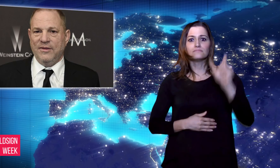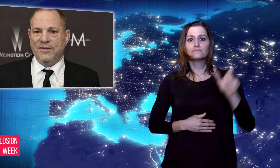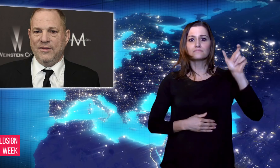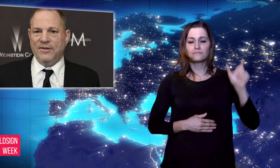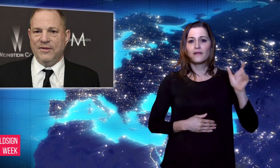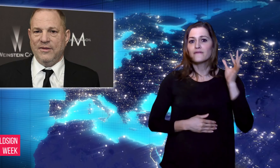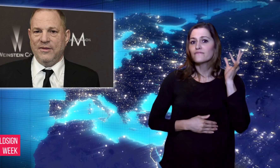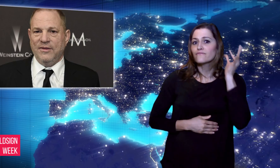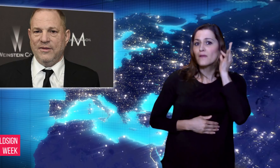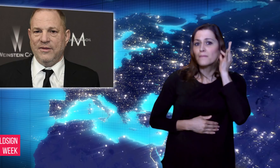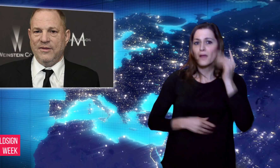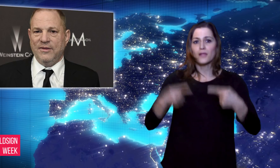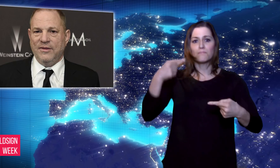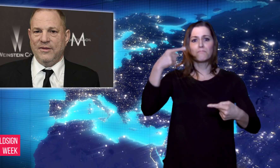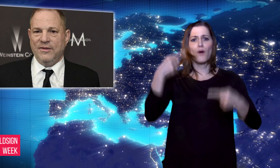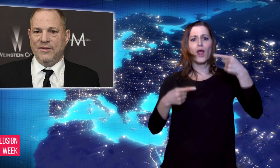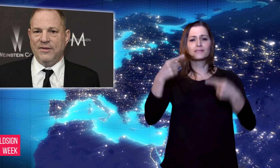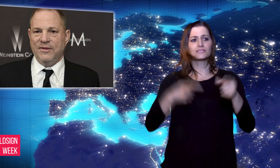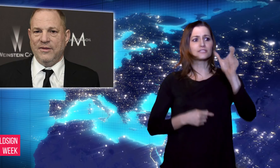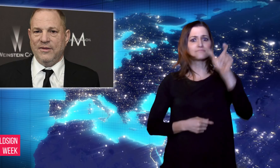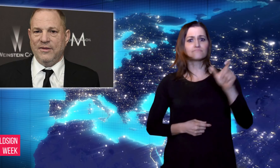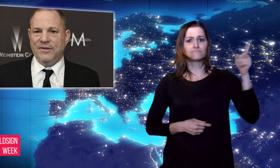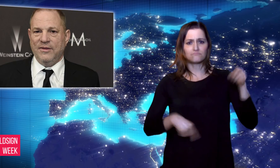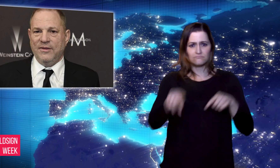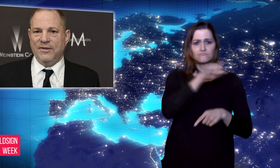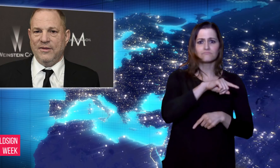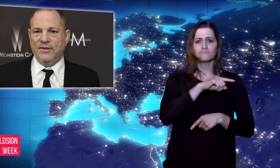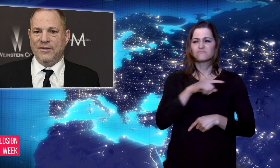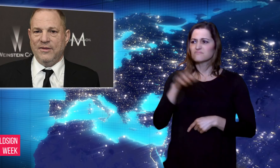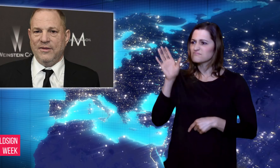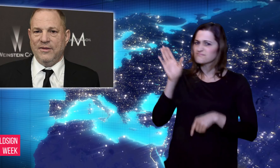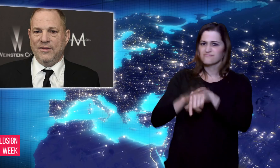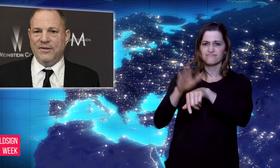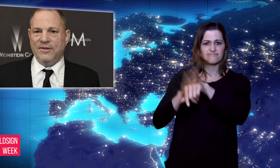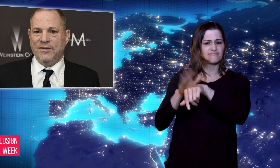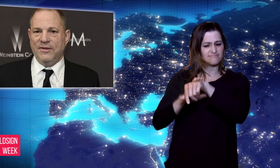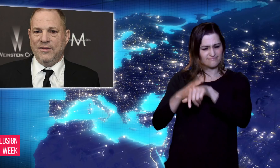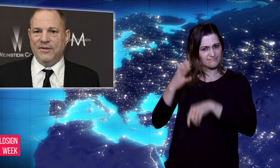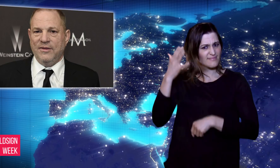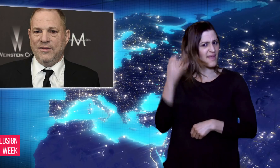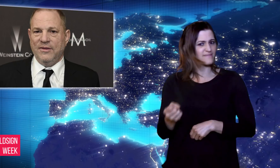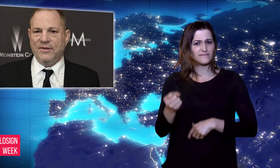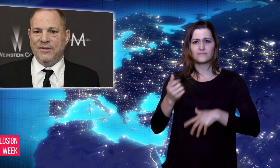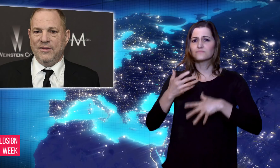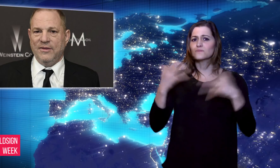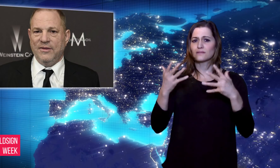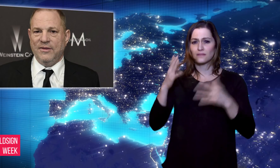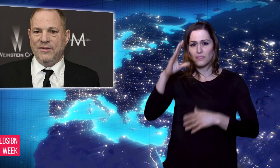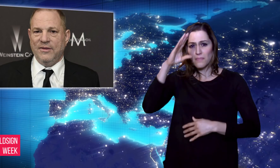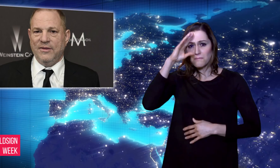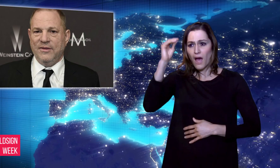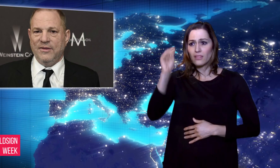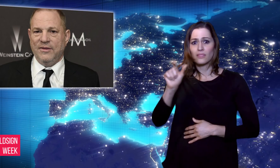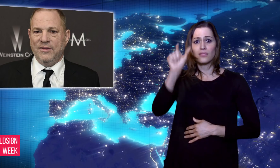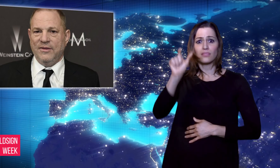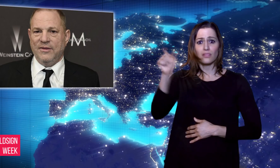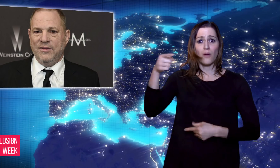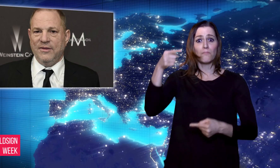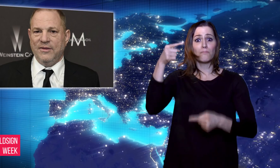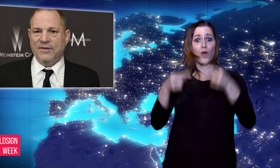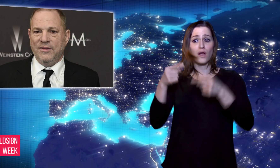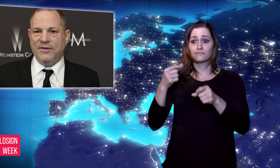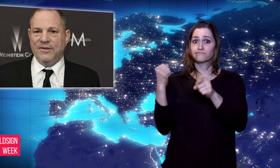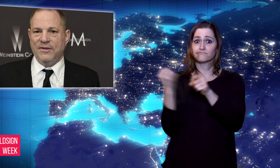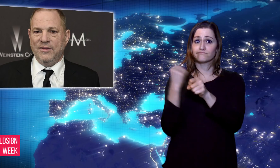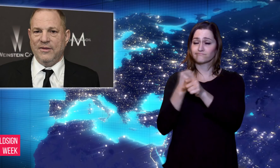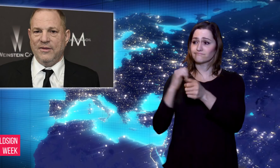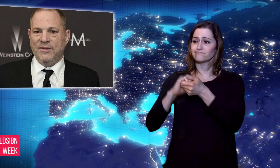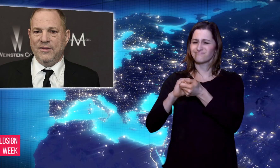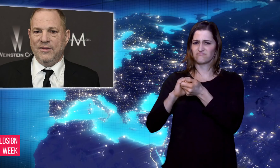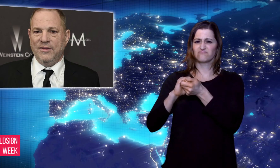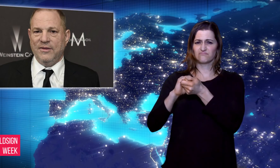politicians. In France, lawsuits for